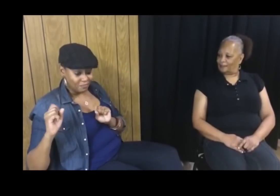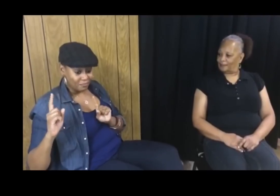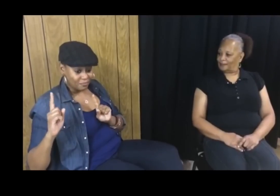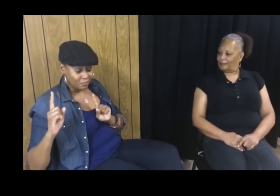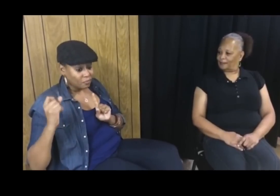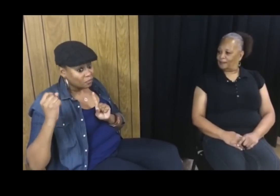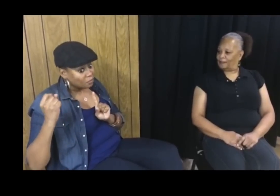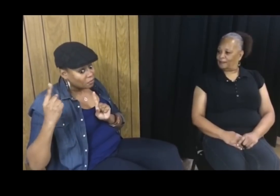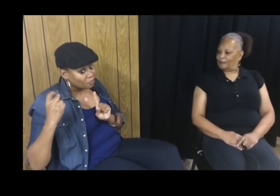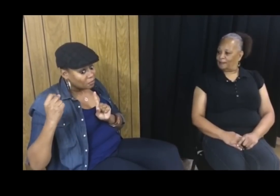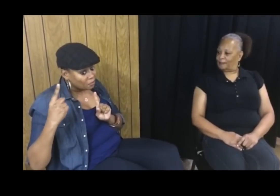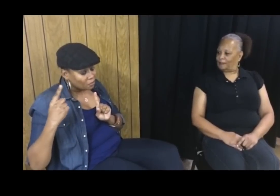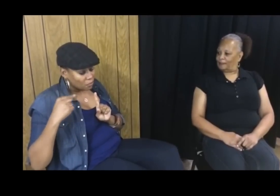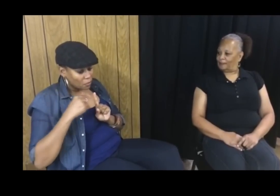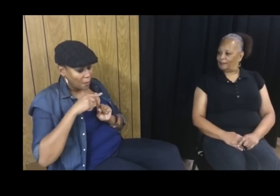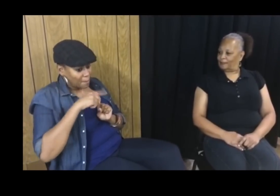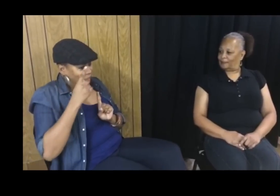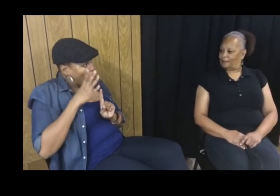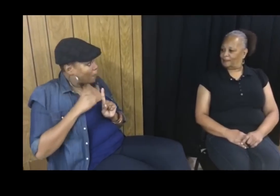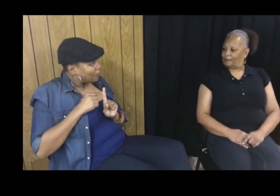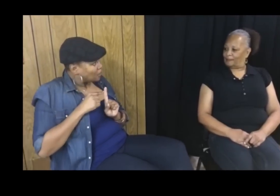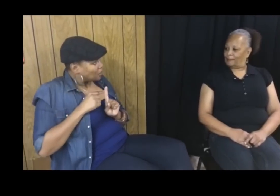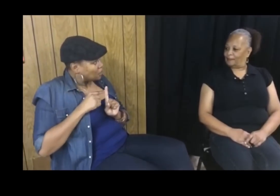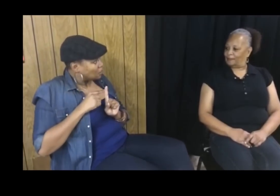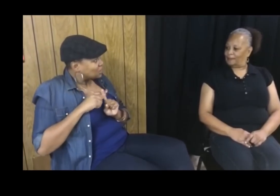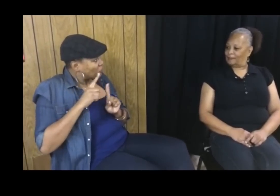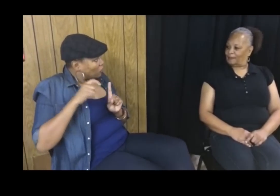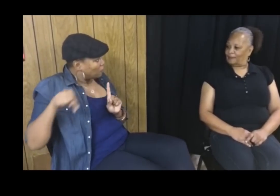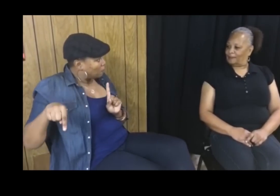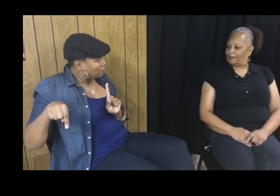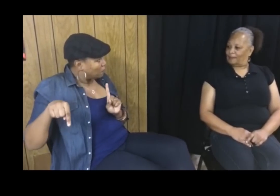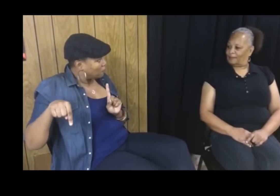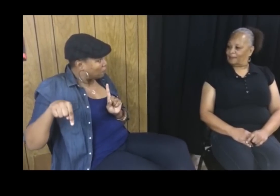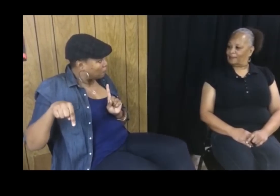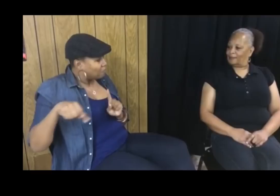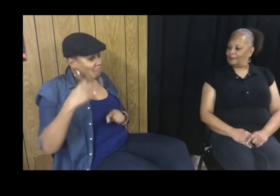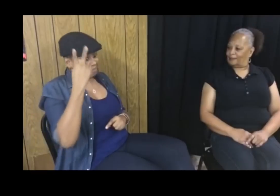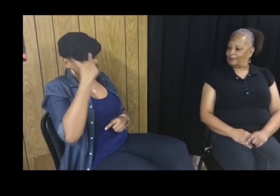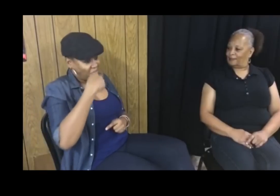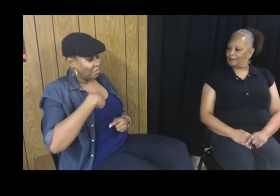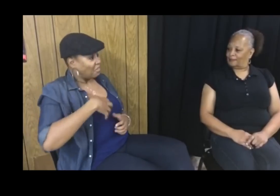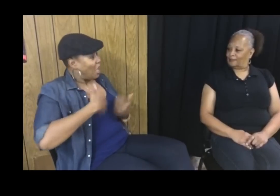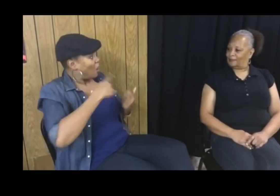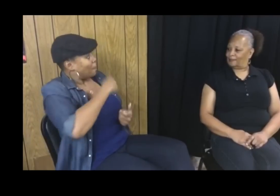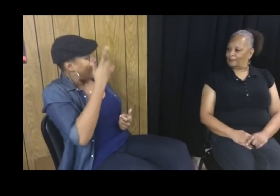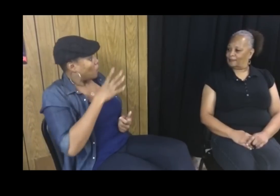Except it isn’t, really, because I’m a Black woman, and so my experiences as a woman are informed by my being Black, so we have different experiences.